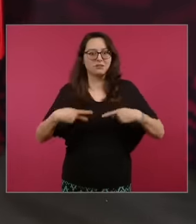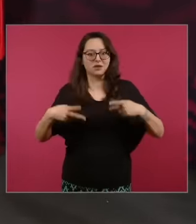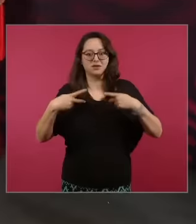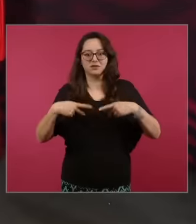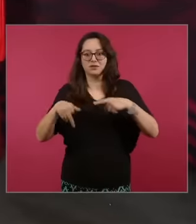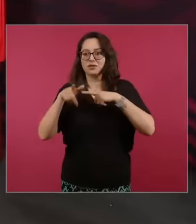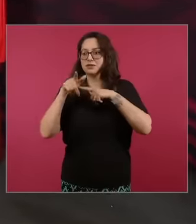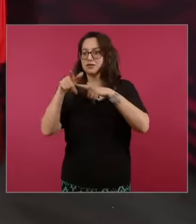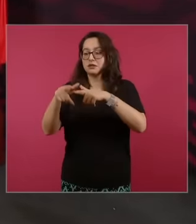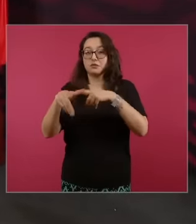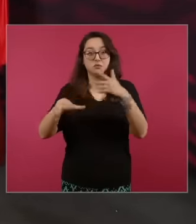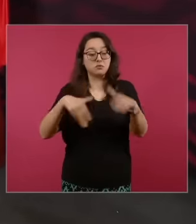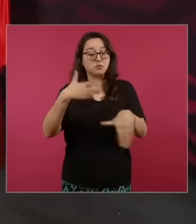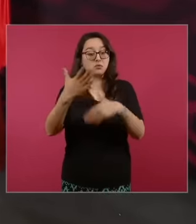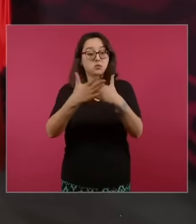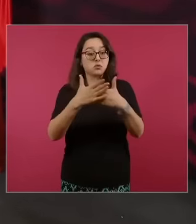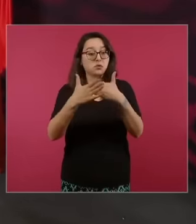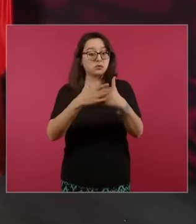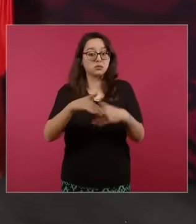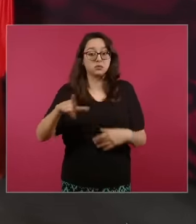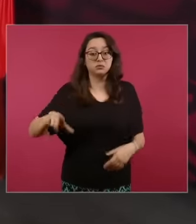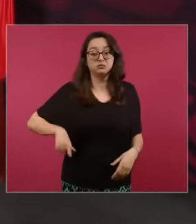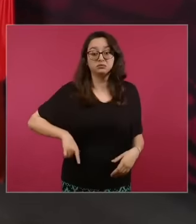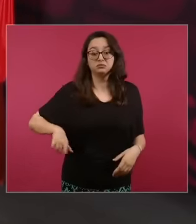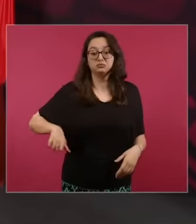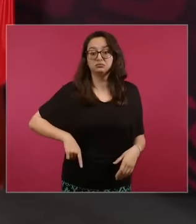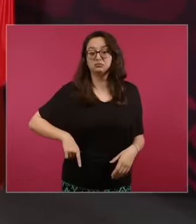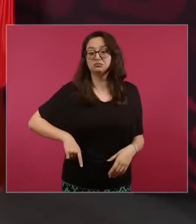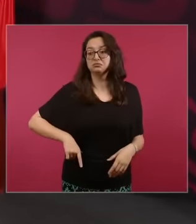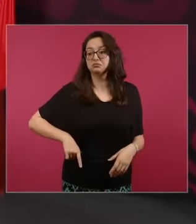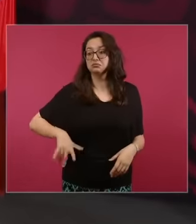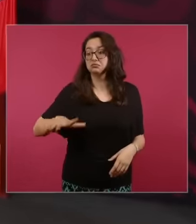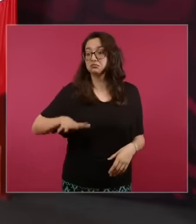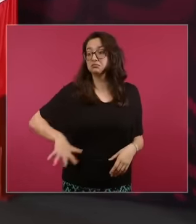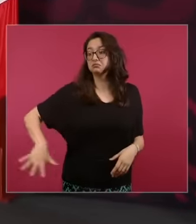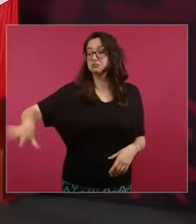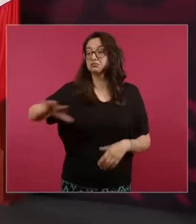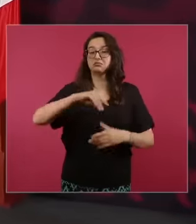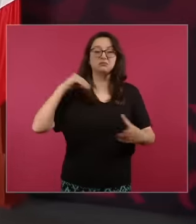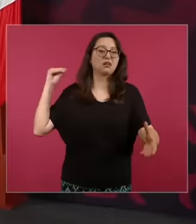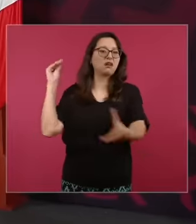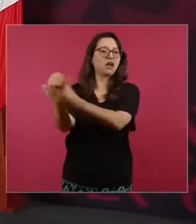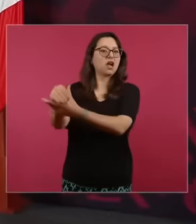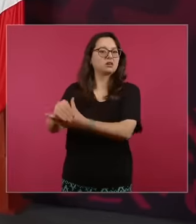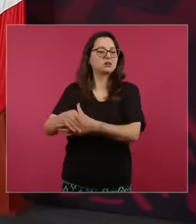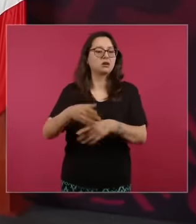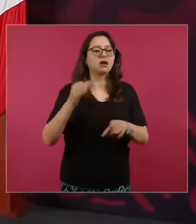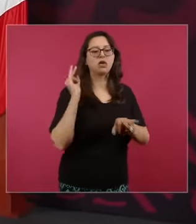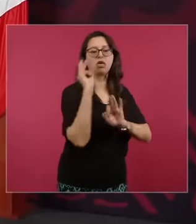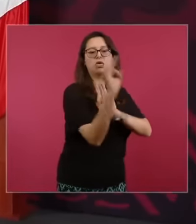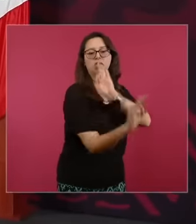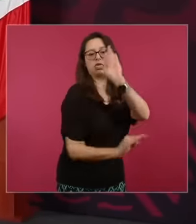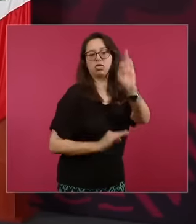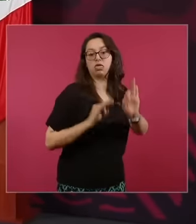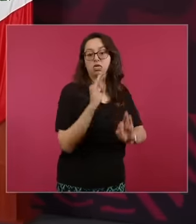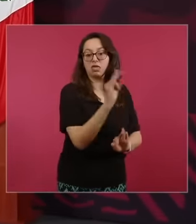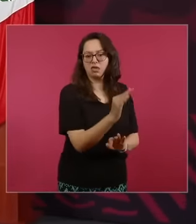arrive will not attend to this matter